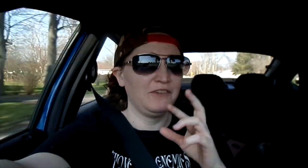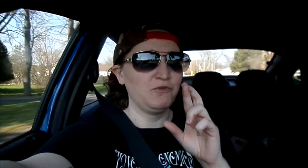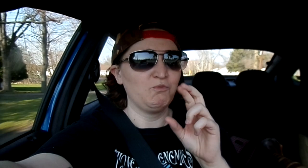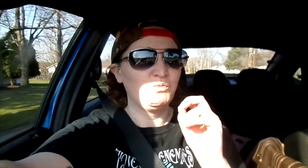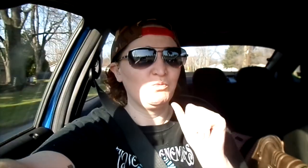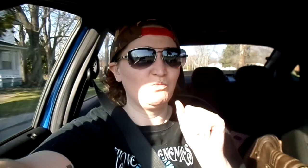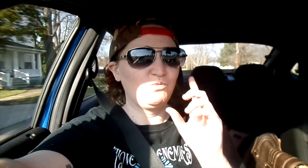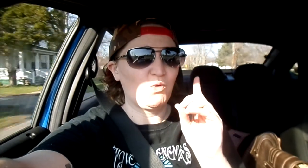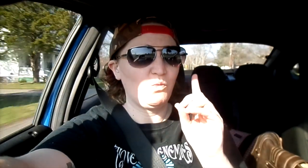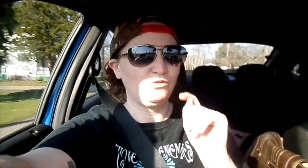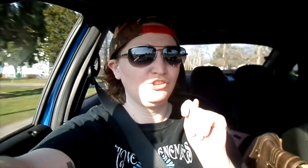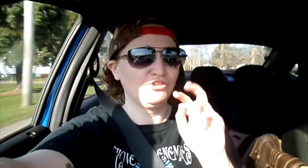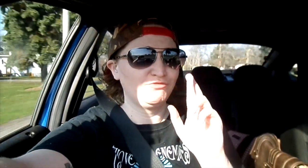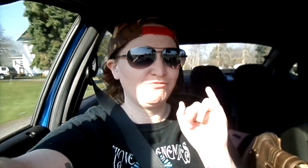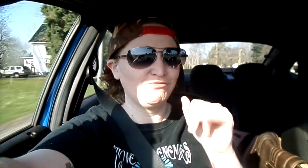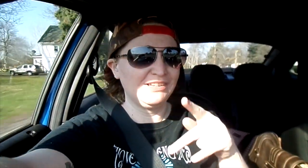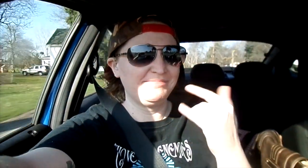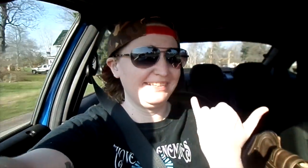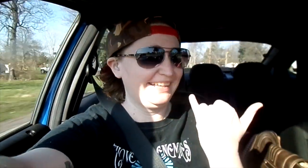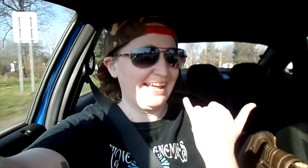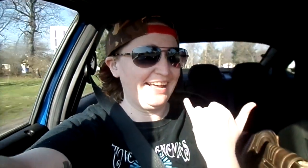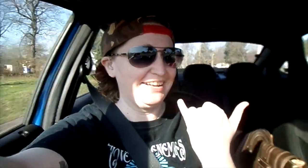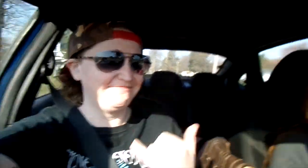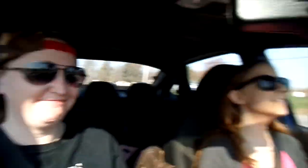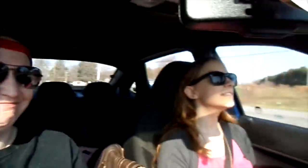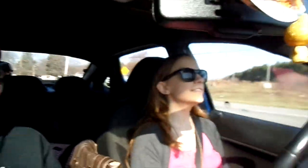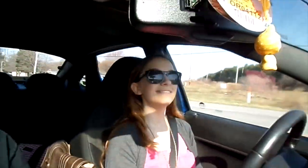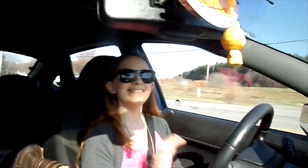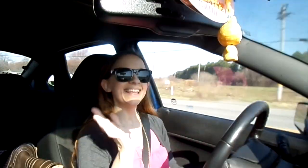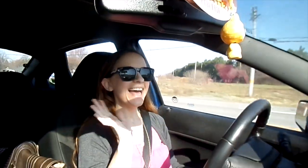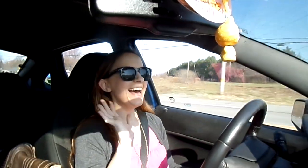a road trip now.